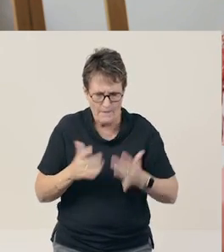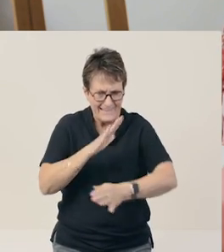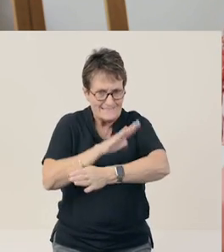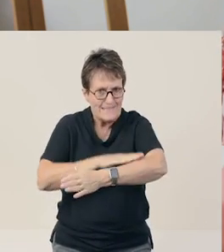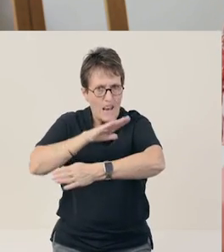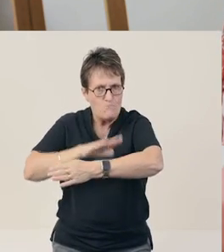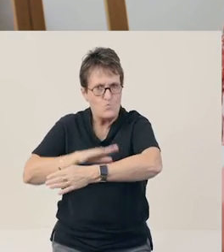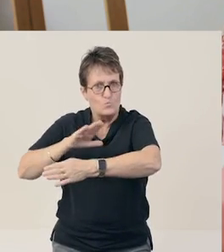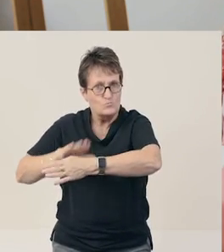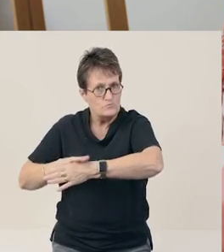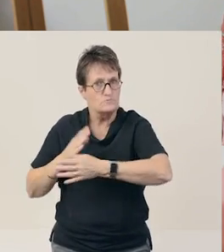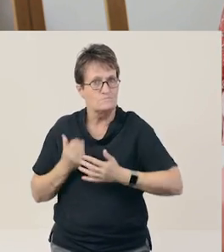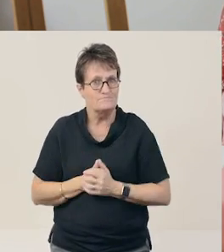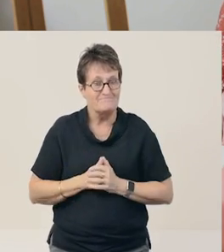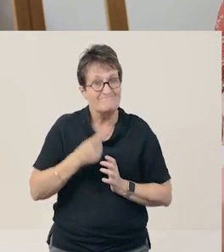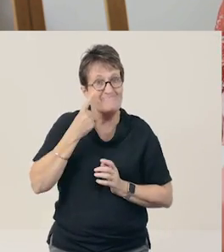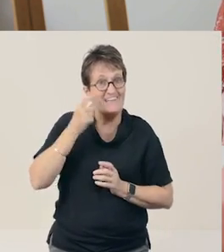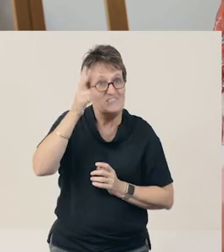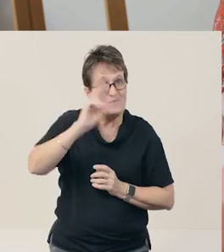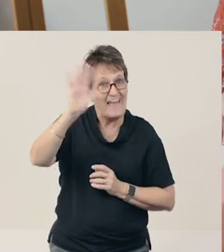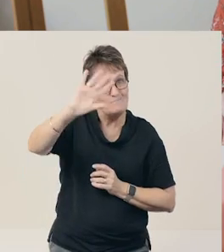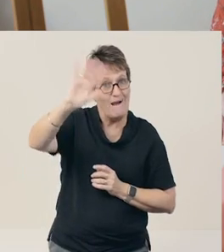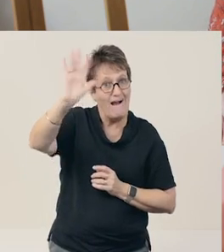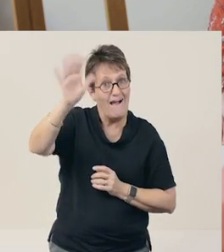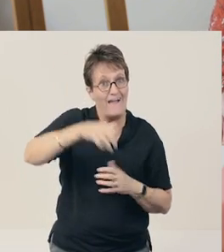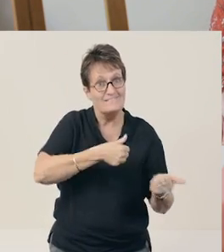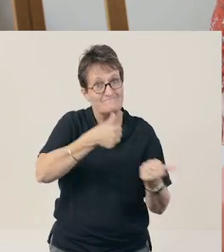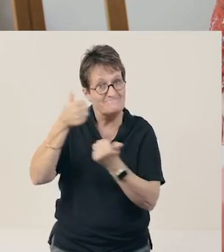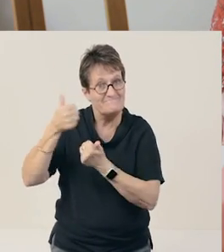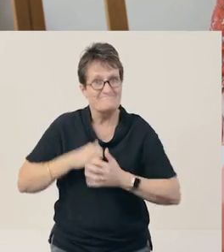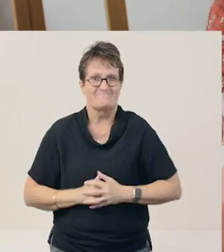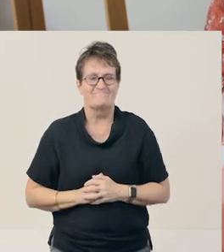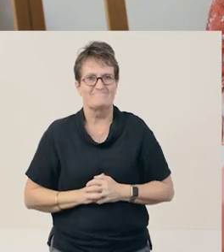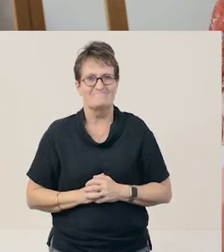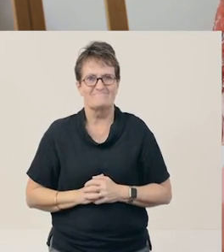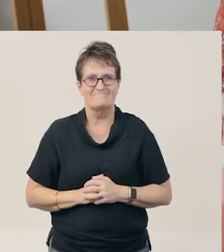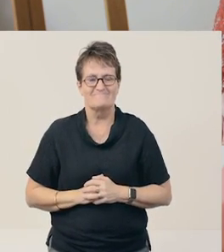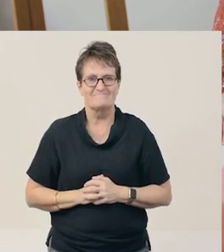there are in those words. See you next time. Bye! Bye, everyone. Bye, Laura. Bye, Sarah.